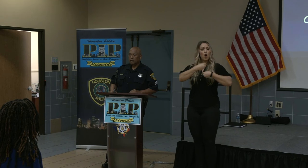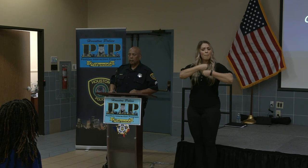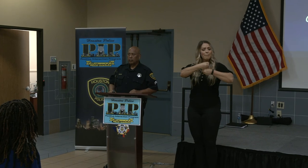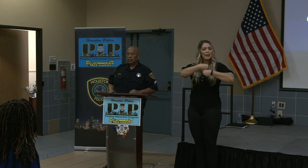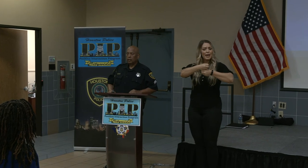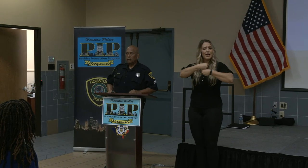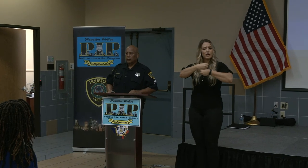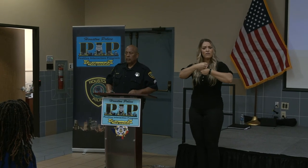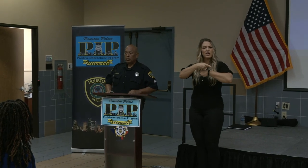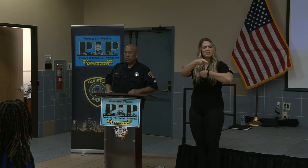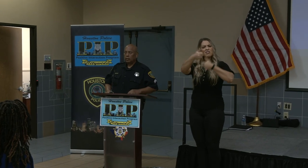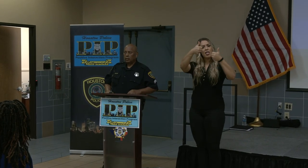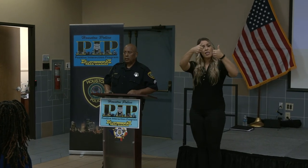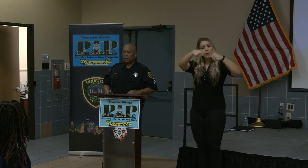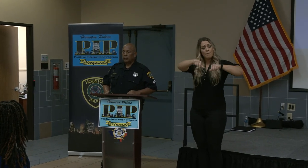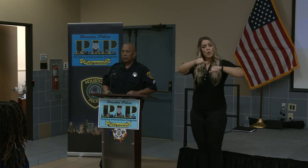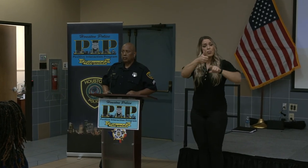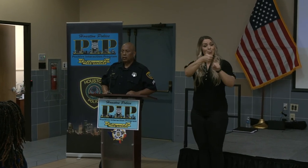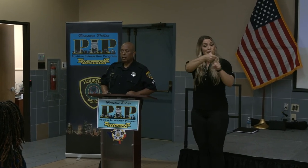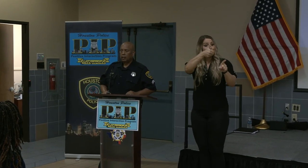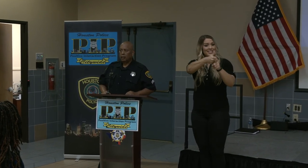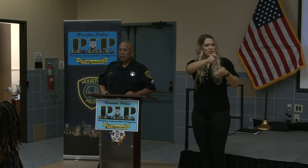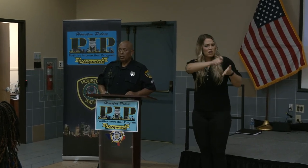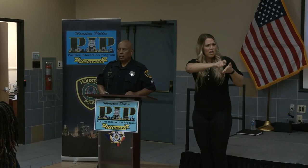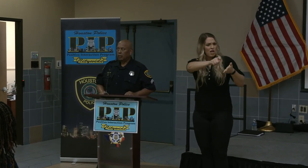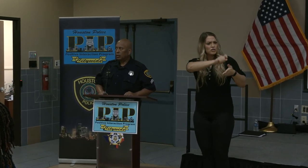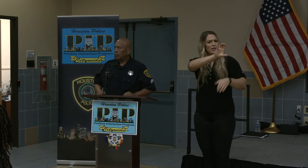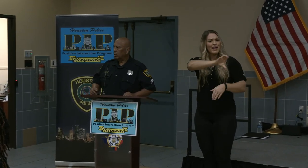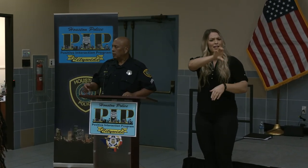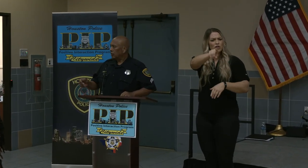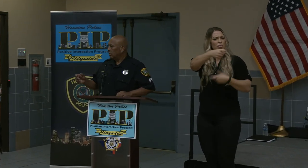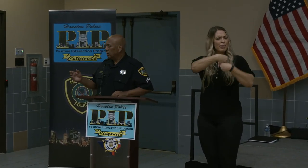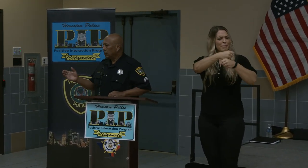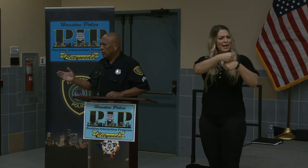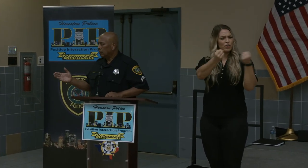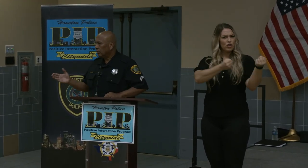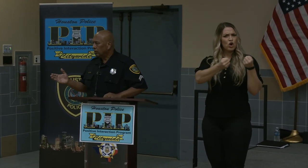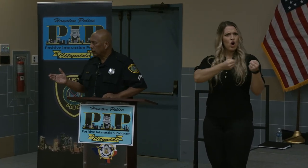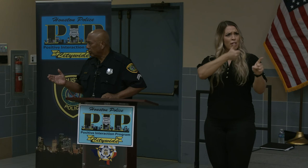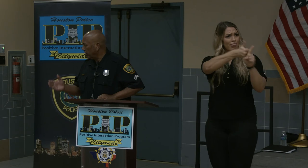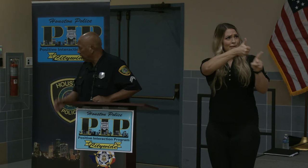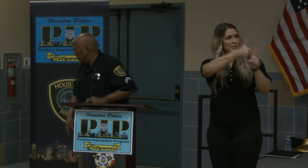numbers or etching them onto the catalytic converters when they make the cars sorry next